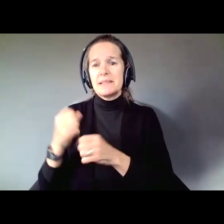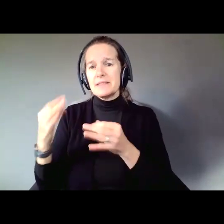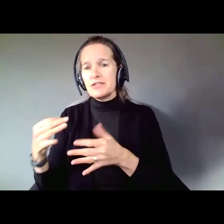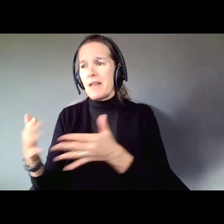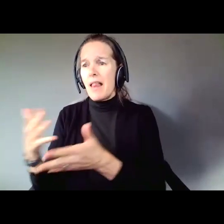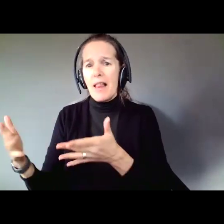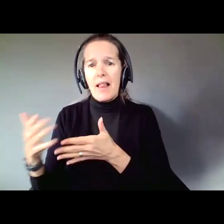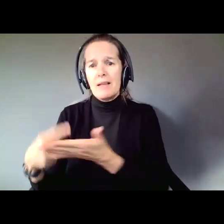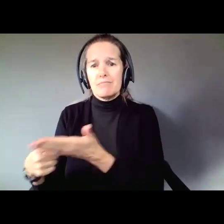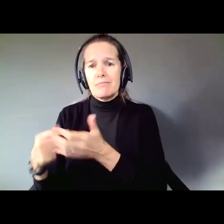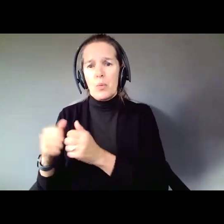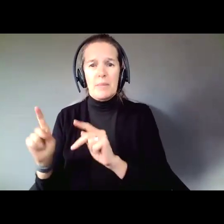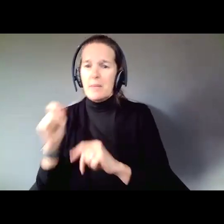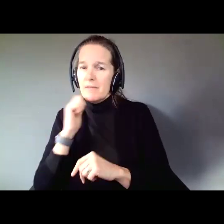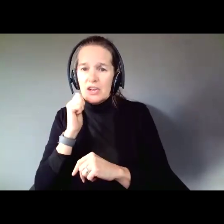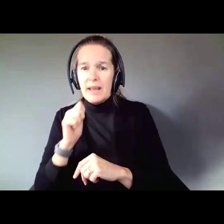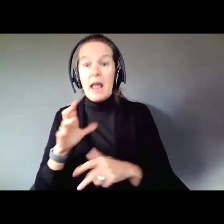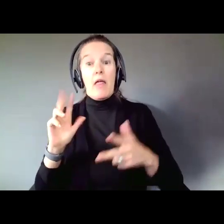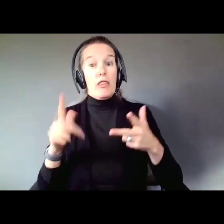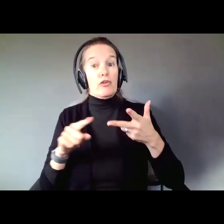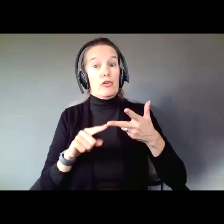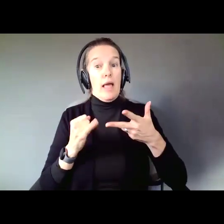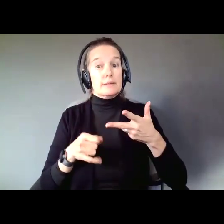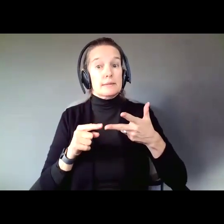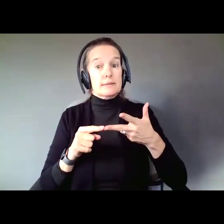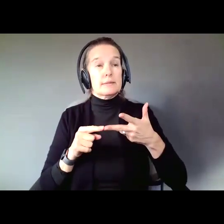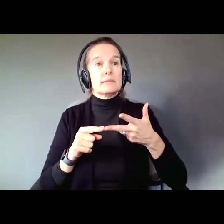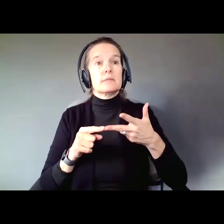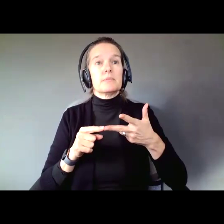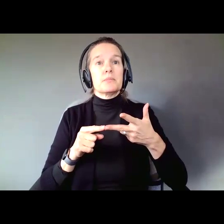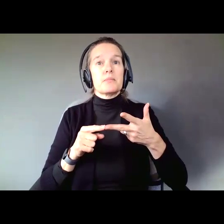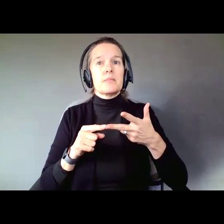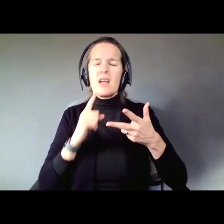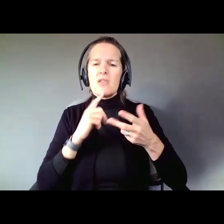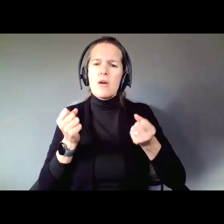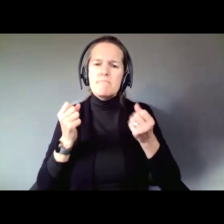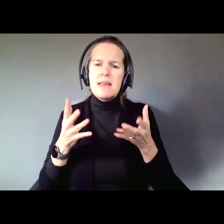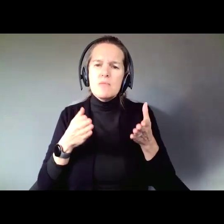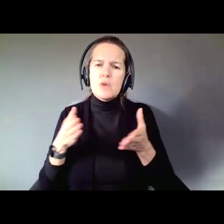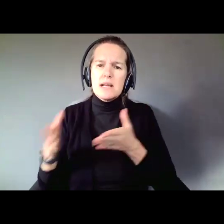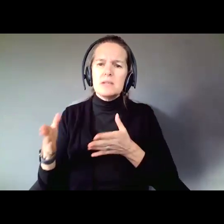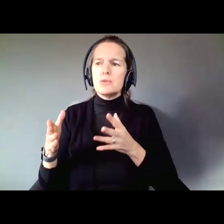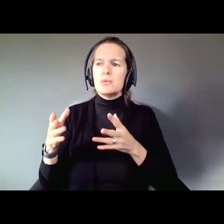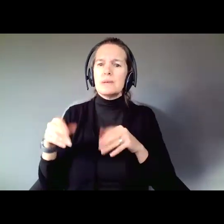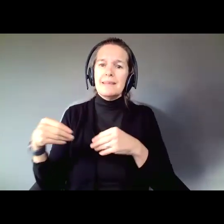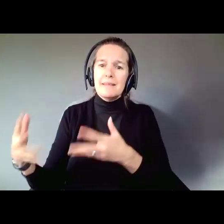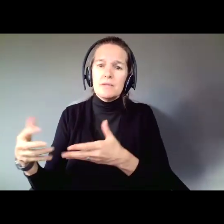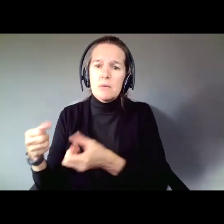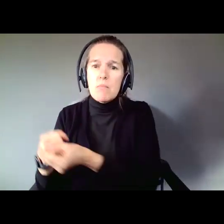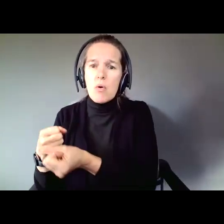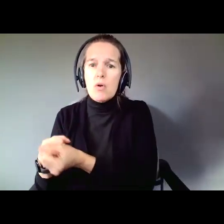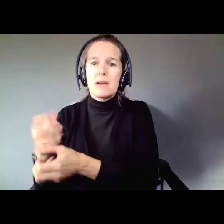And third, and last, there are as many ways to give and get support as there are people. The first